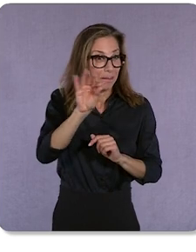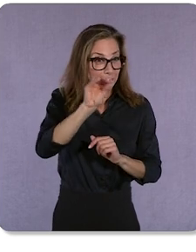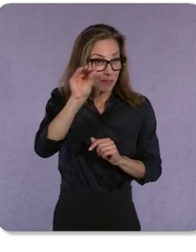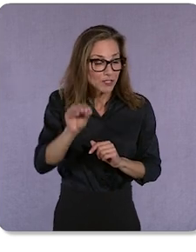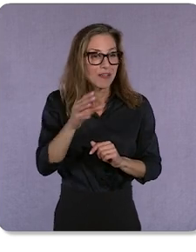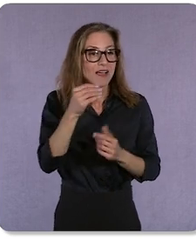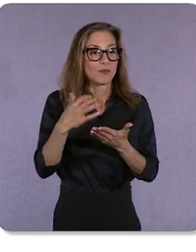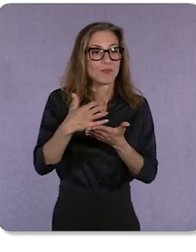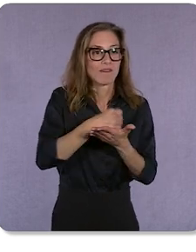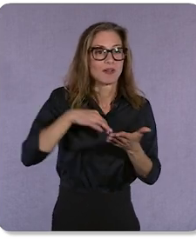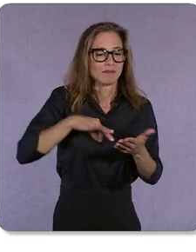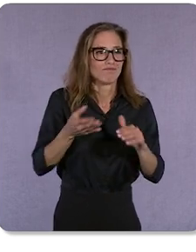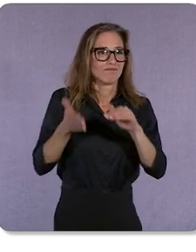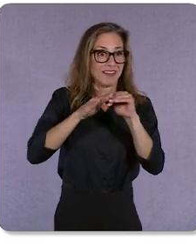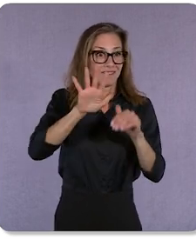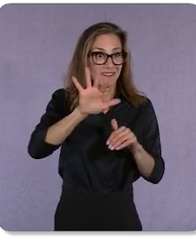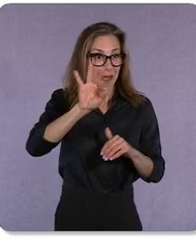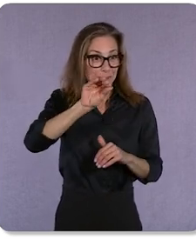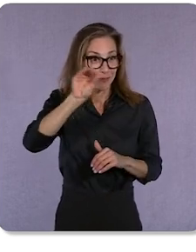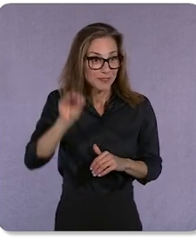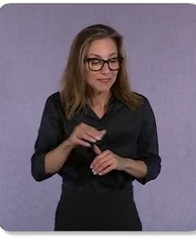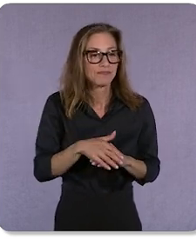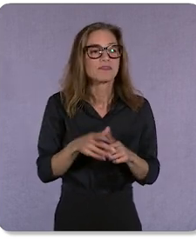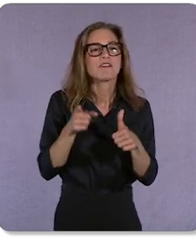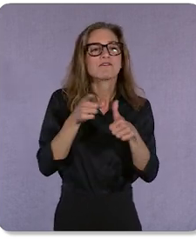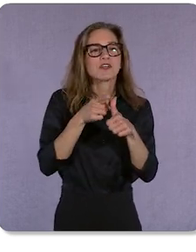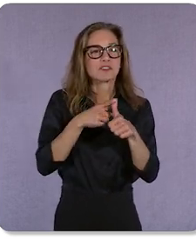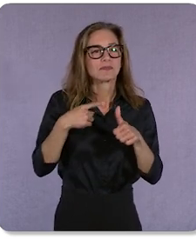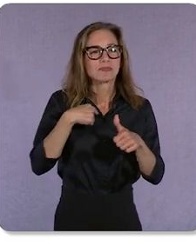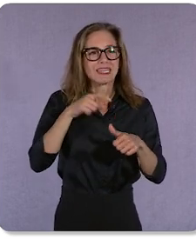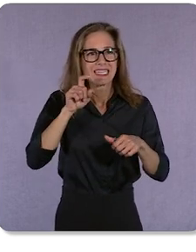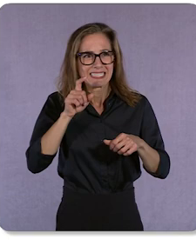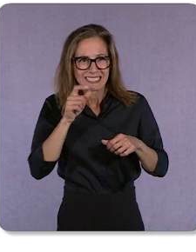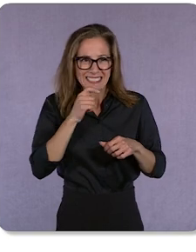Of course, at first we were hesitant using automation to make such important decisions,